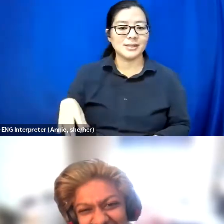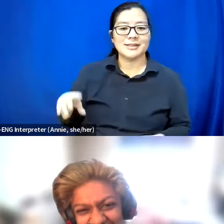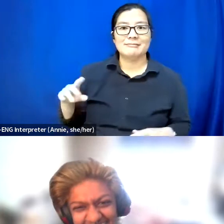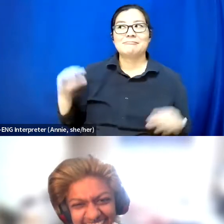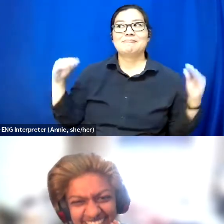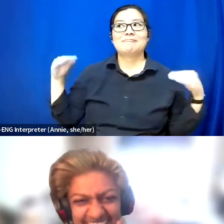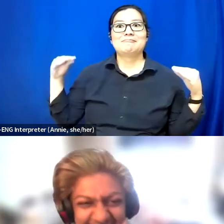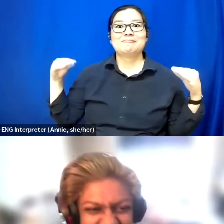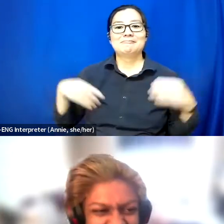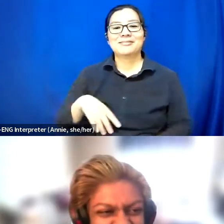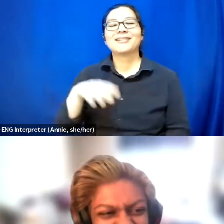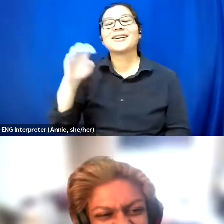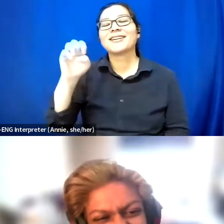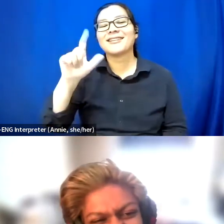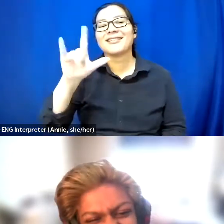Cool. Yeah, it's Eliza speaking.